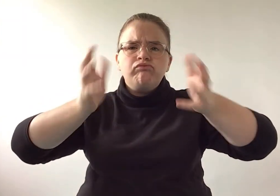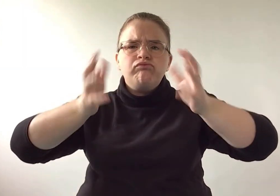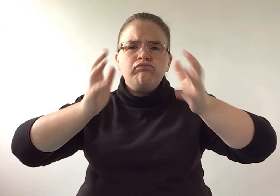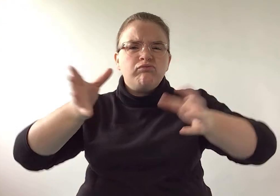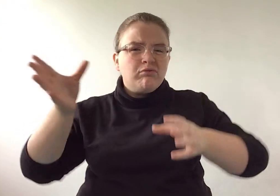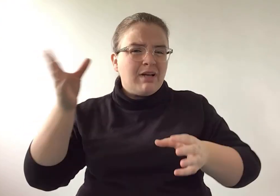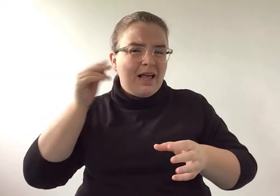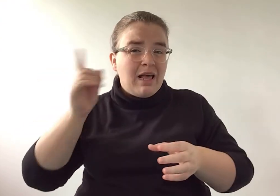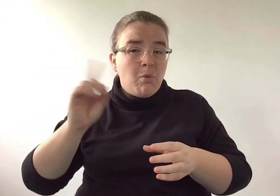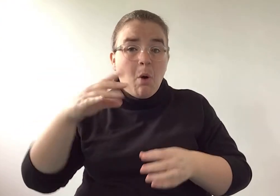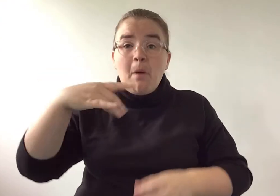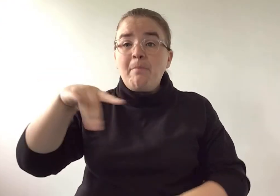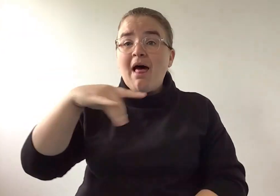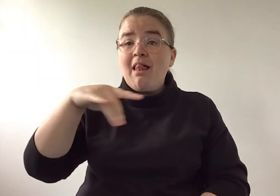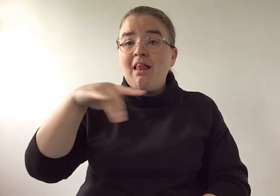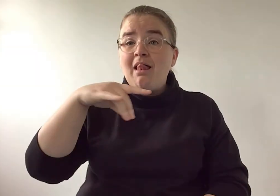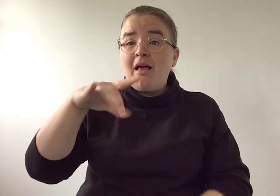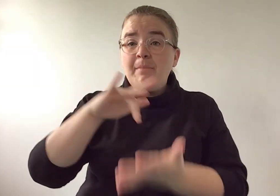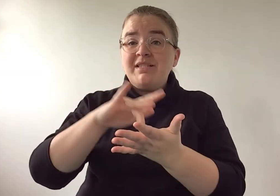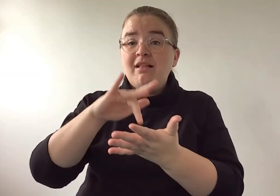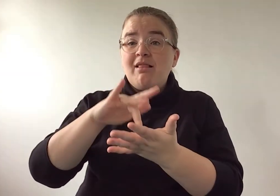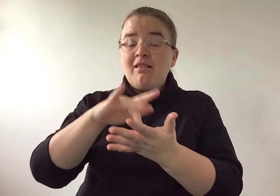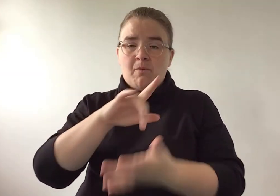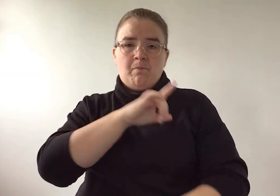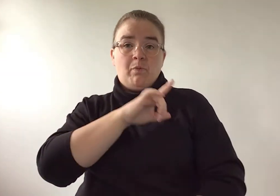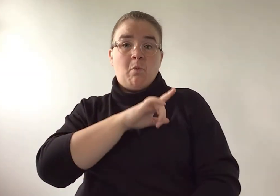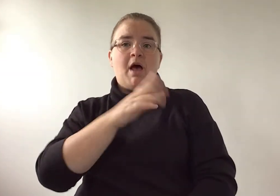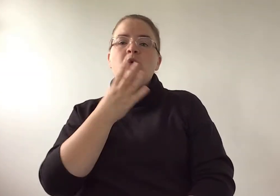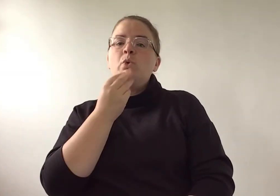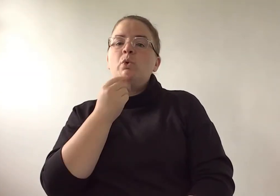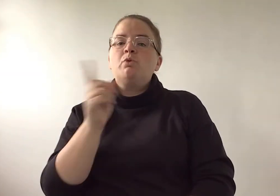and if you pick it up and shake it you can hear a bell in the middle of it